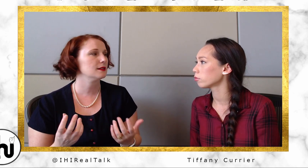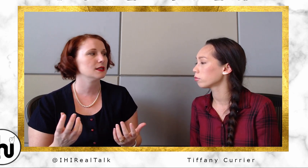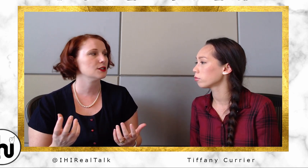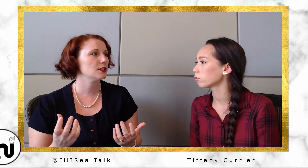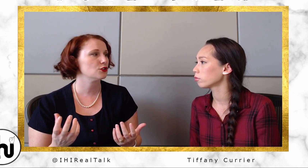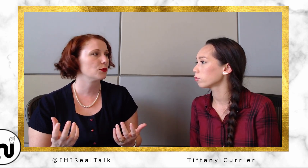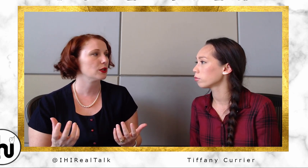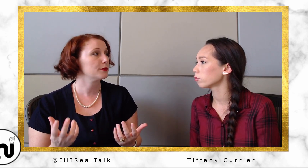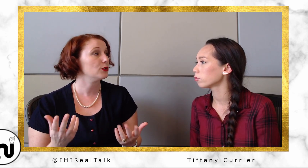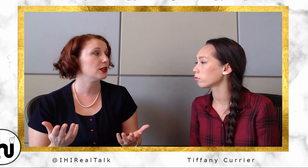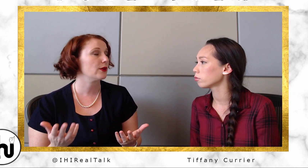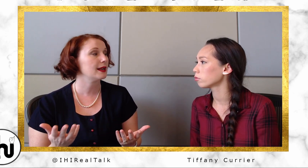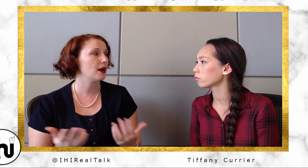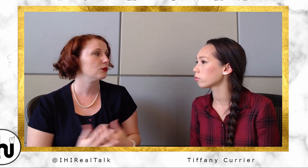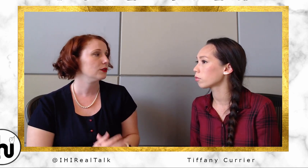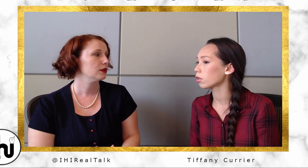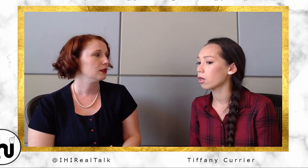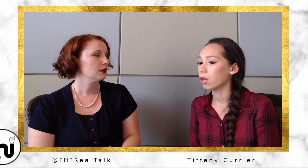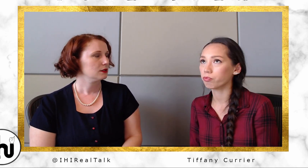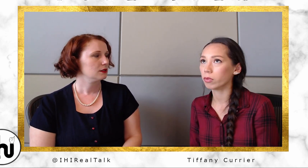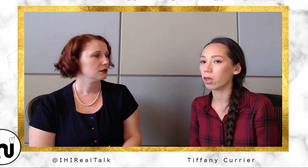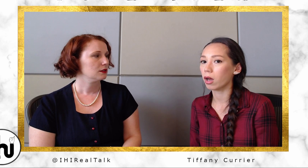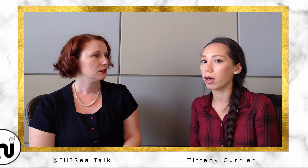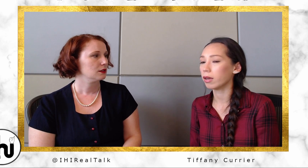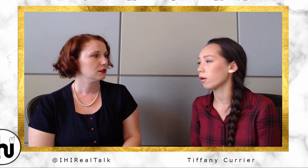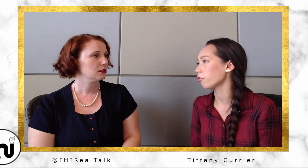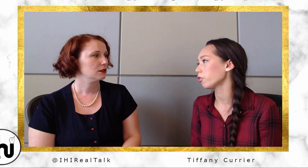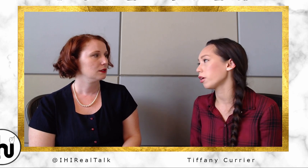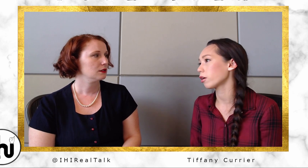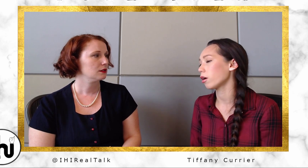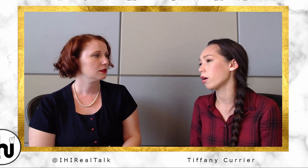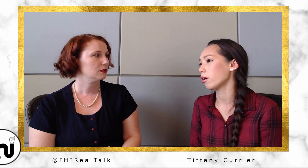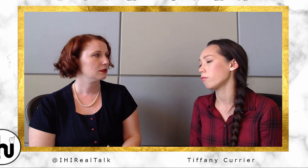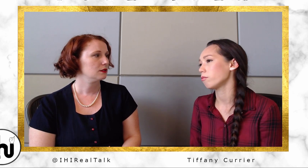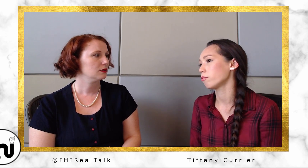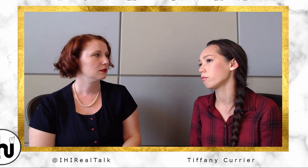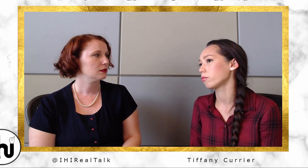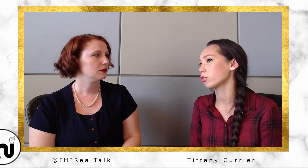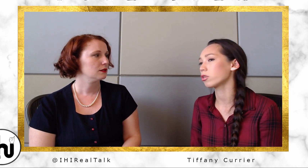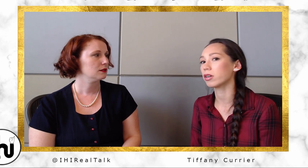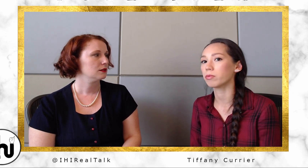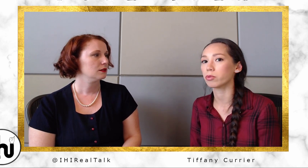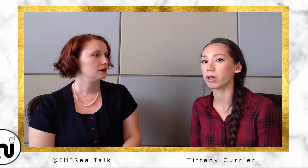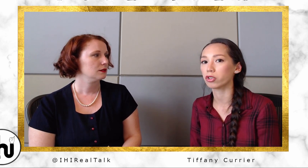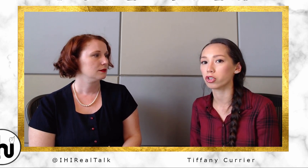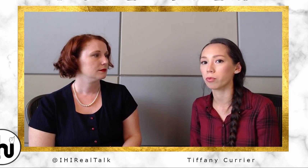interpreting community right now? Tiffany: I feel like, um, there's not as much mentorship